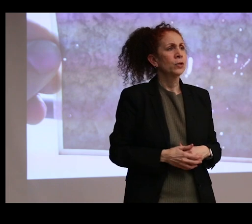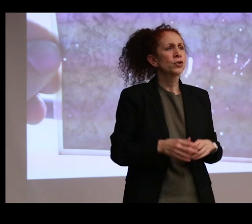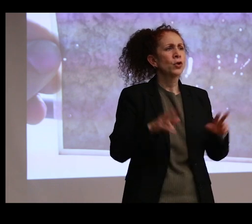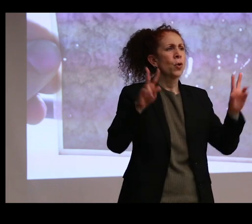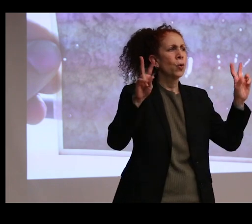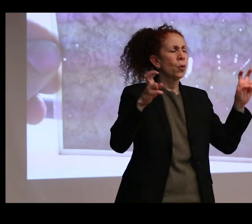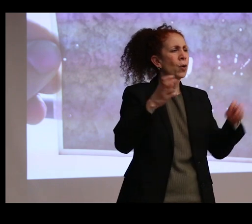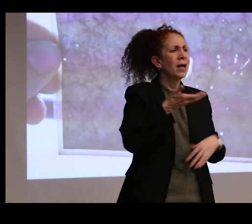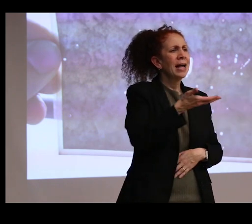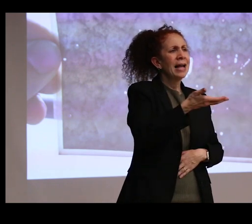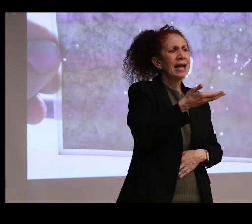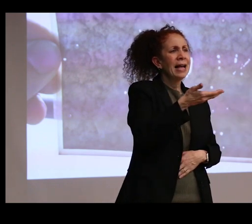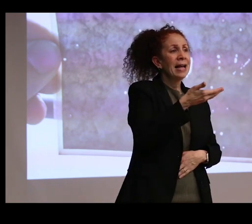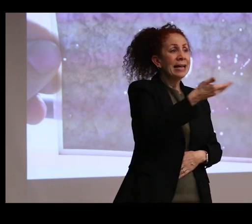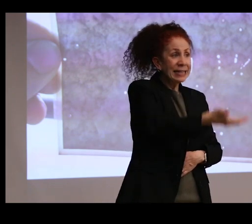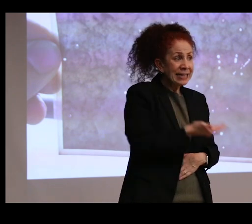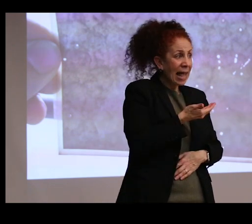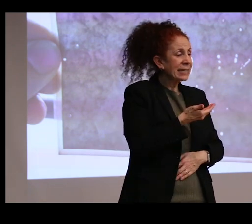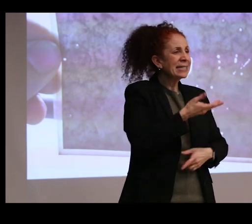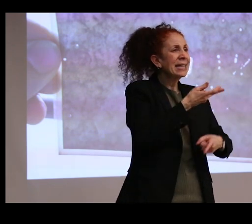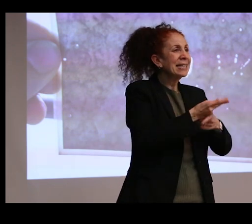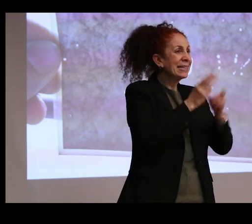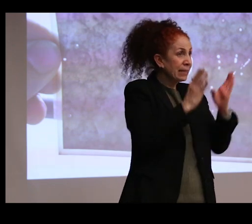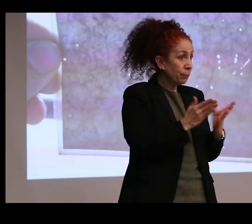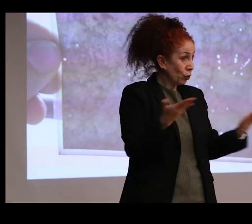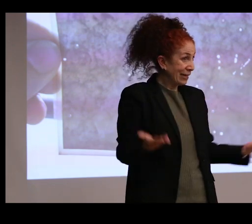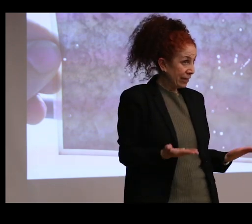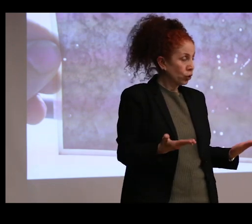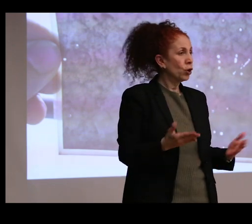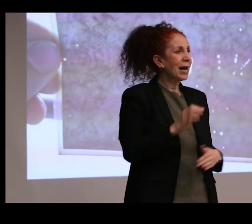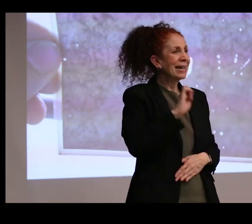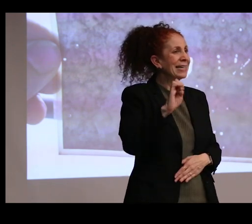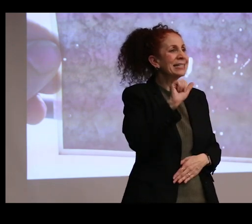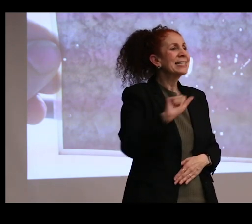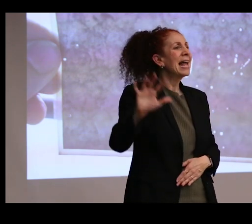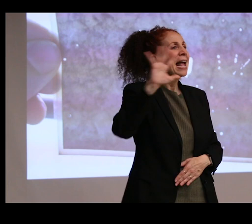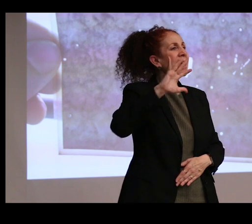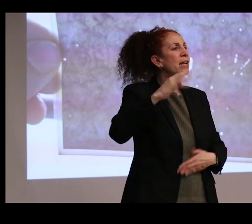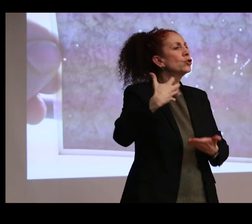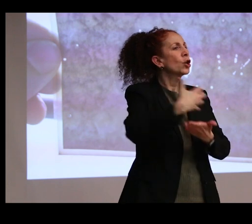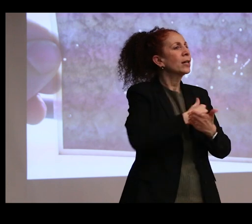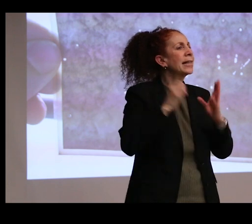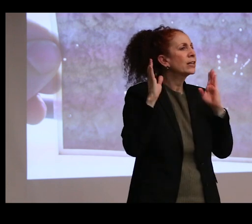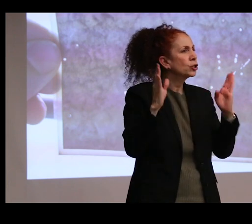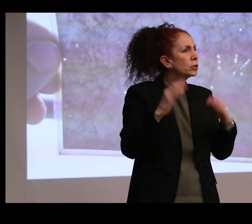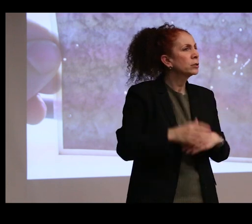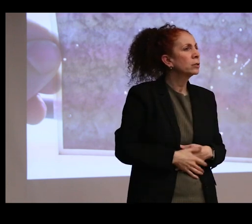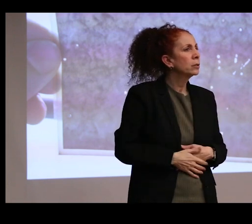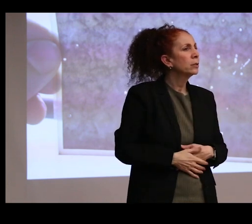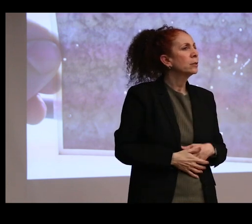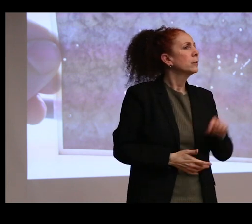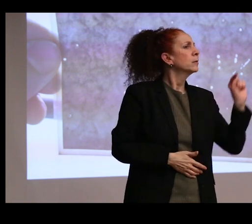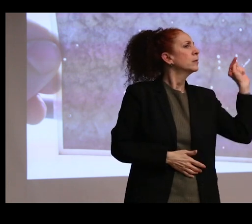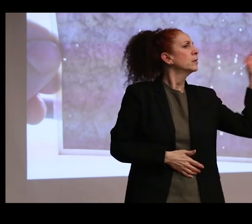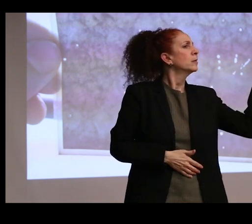early on in the East Asian collections here at the museum who-- [? Somerville, ?] I hope I'm getting this right. My colleagues will help me, correct me